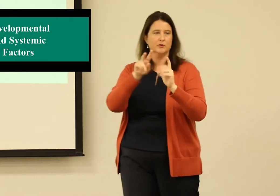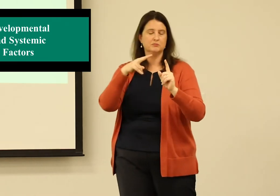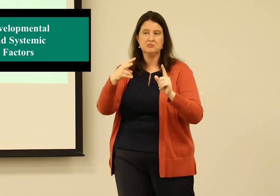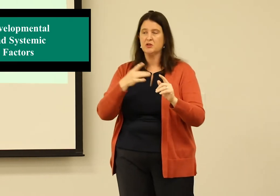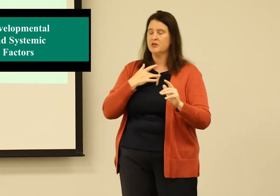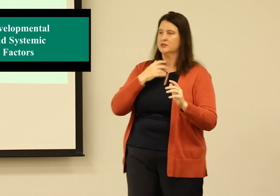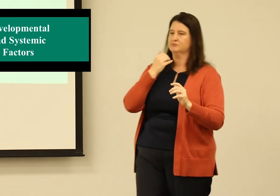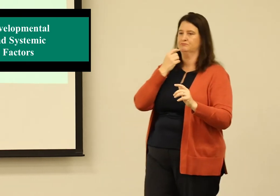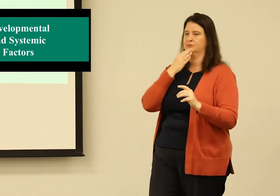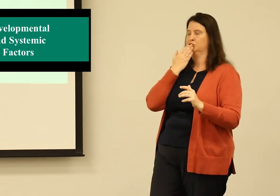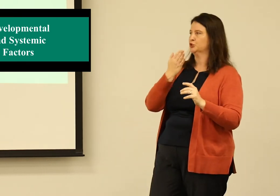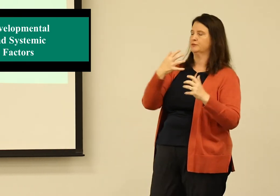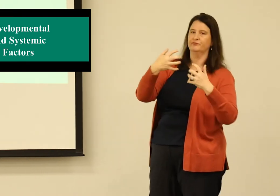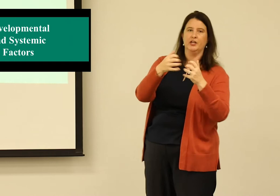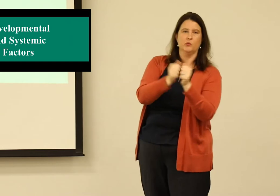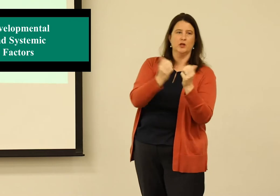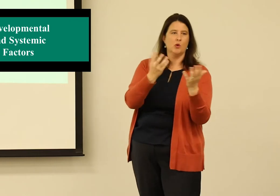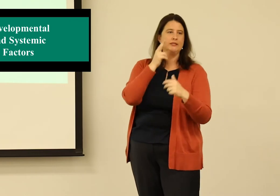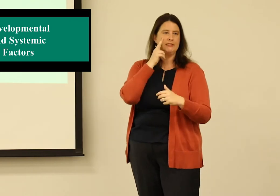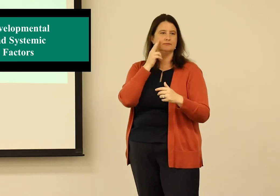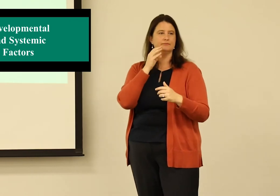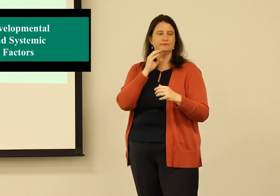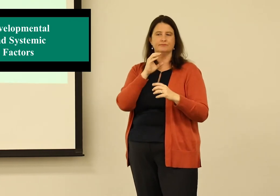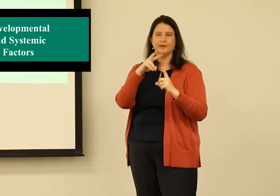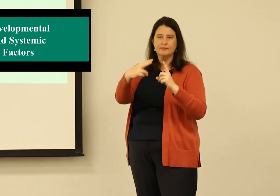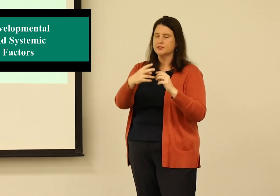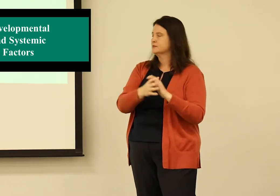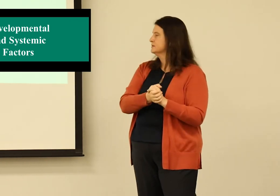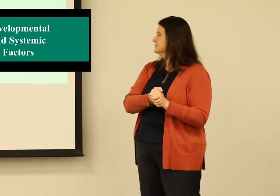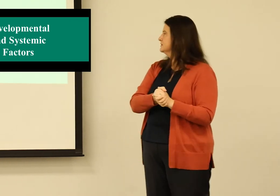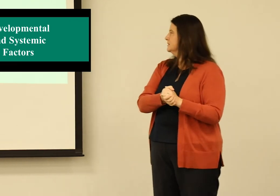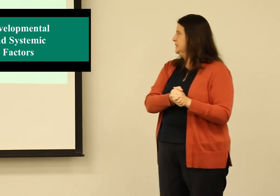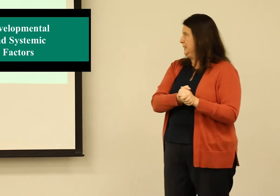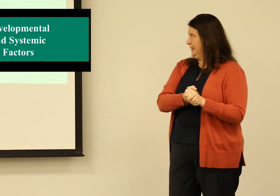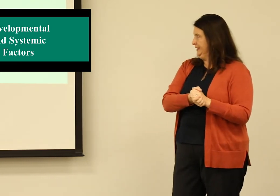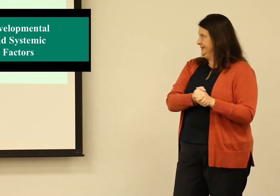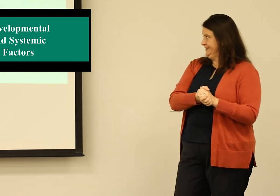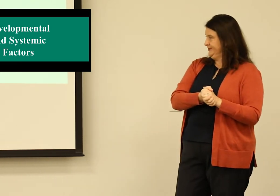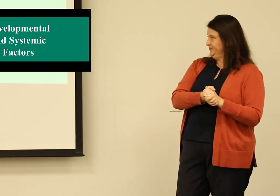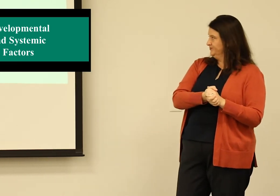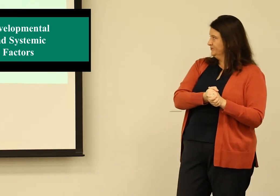and I accept that. But for me, the developmental perspective was really a good fit for what we're seeing.